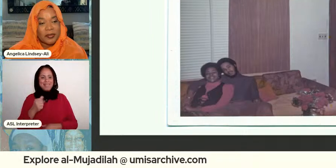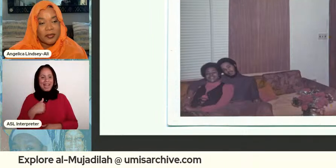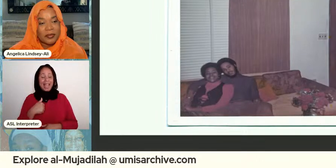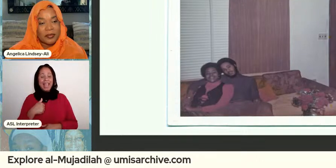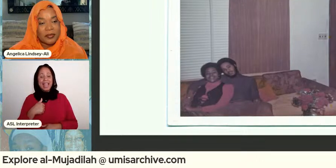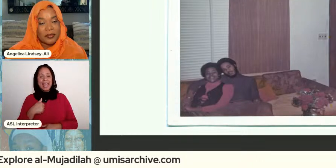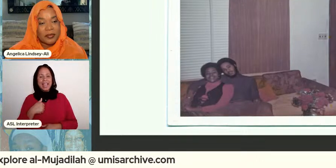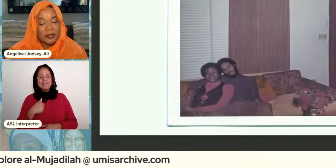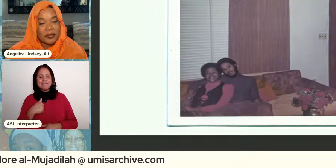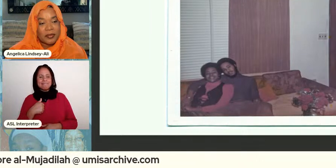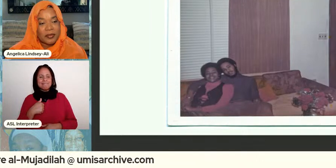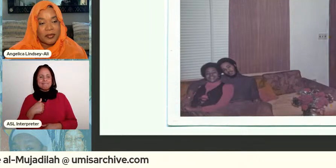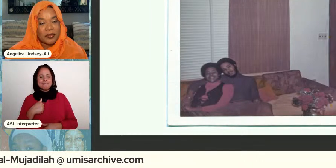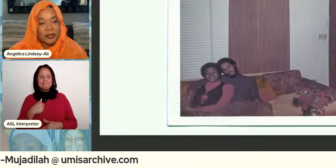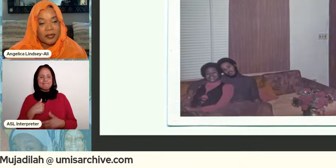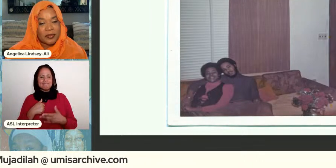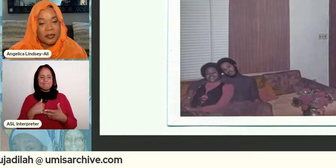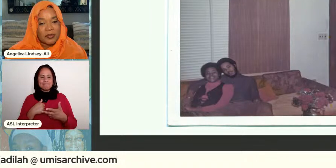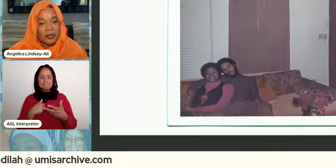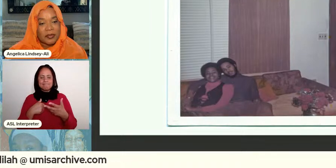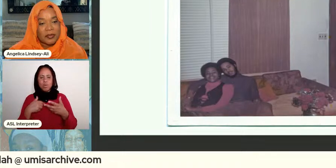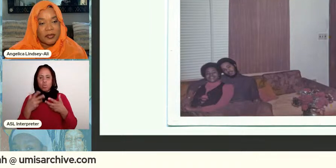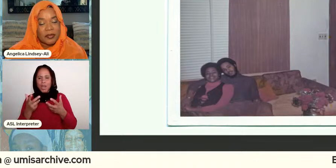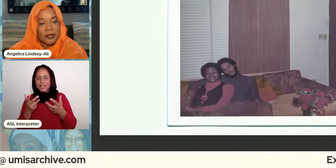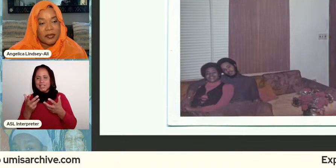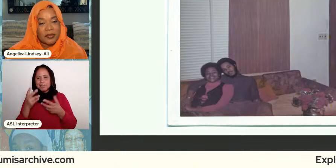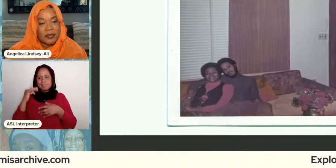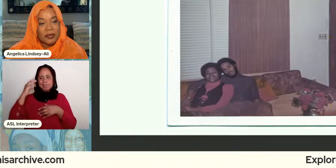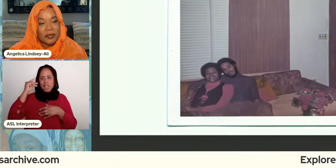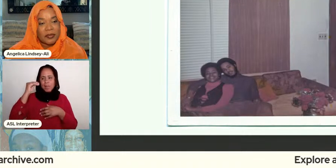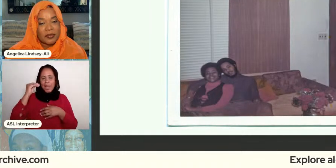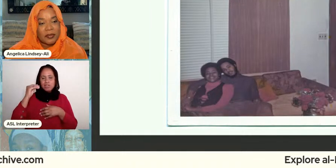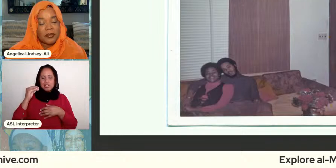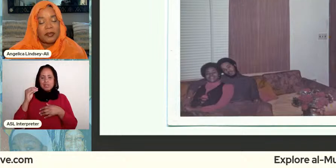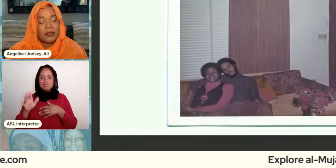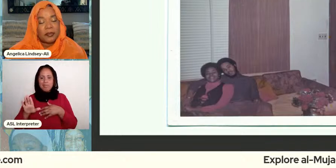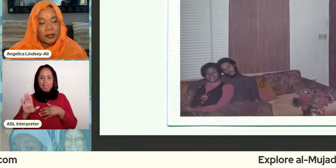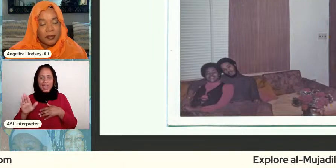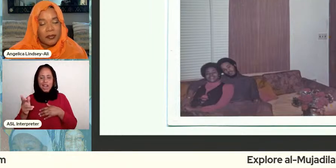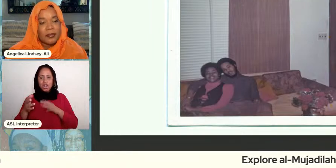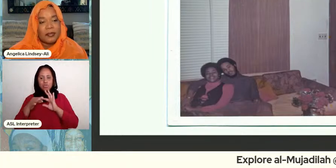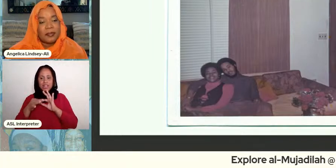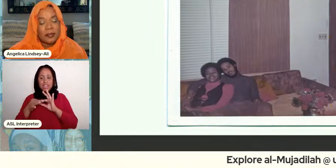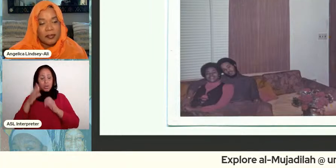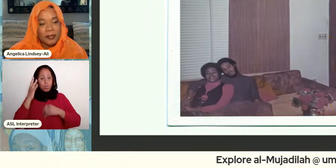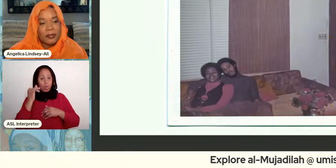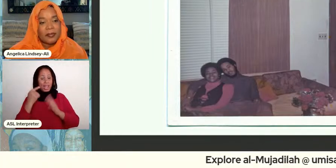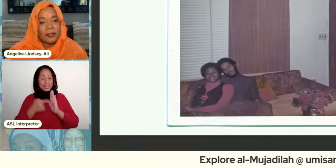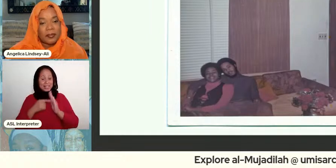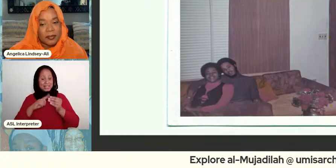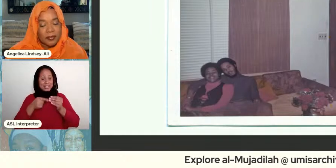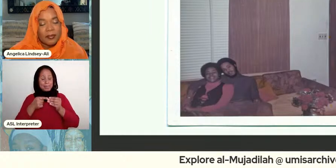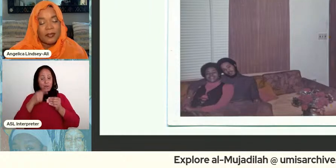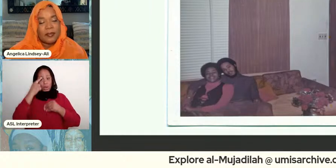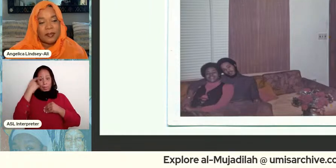that relationship you know because you know like i said this is about black woman in love and heartbreak and sisterhood right so it's not just about being muslim or not so i wanted to also